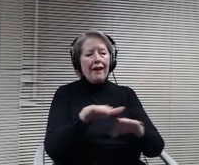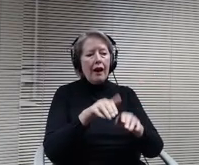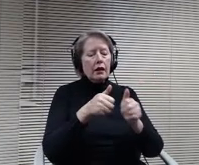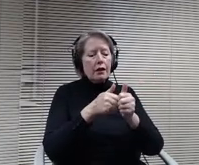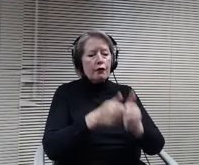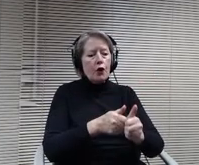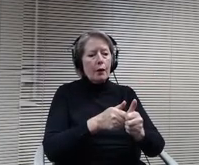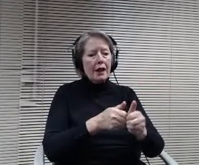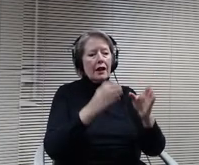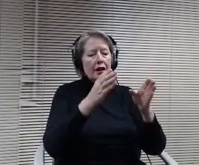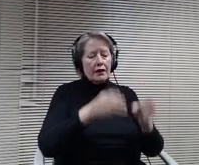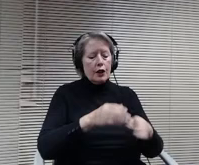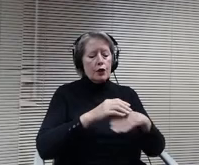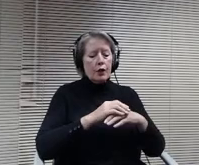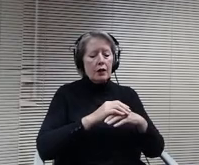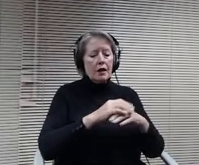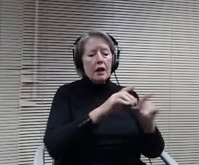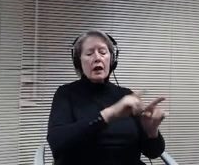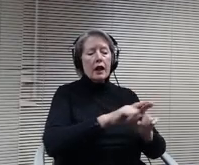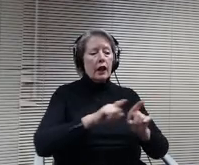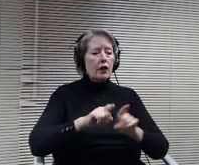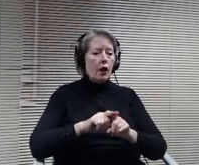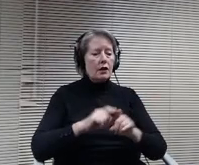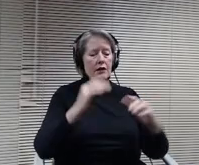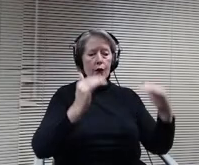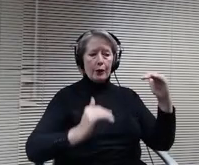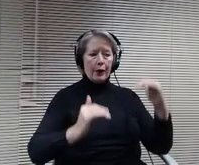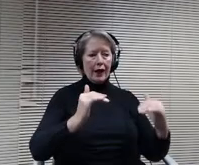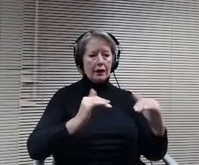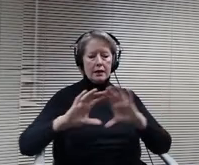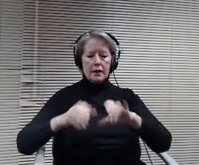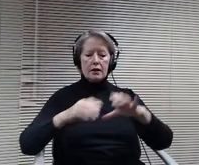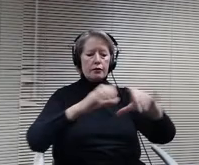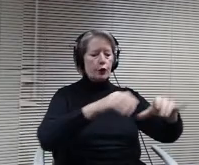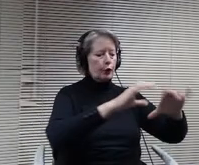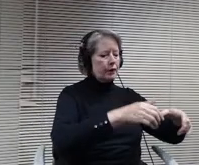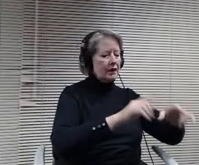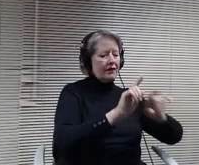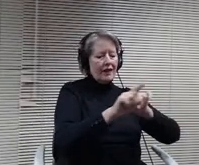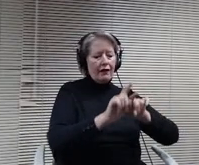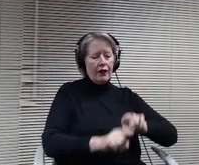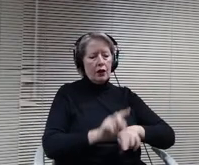representation of racial groups by prioritizing underrepresented racial groups in minnetonka's